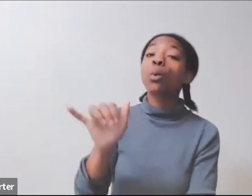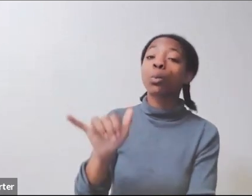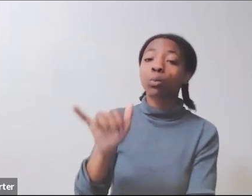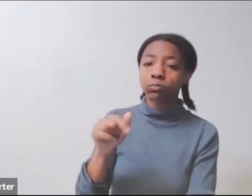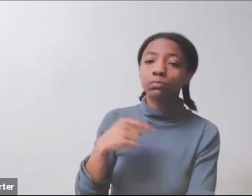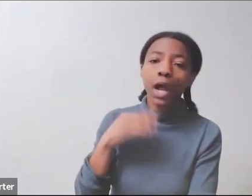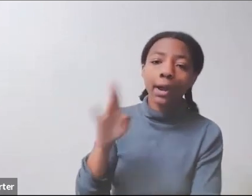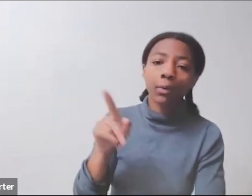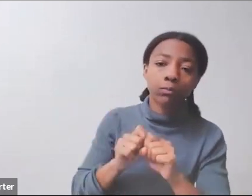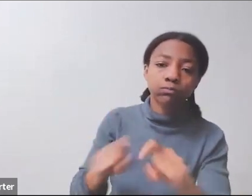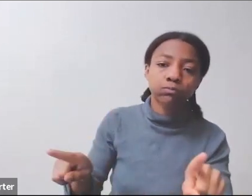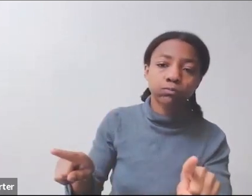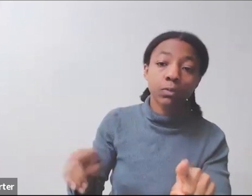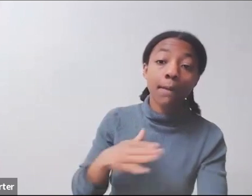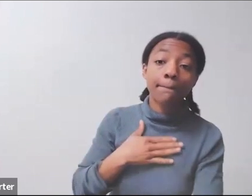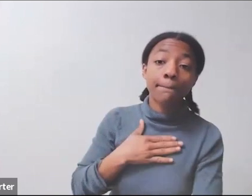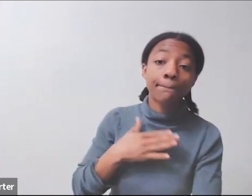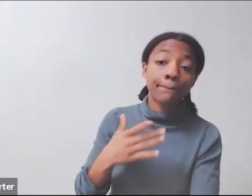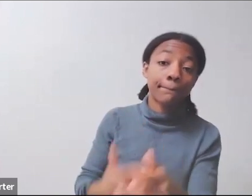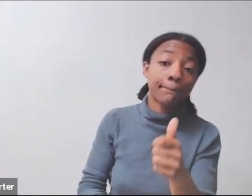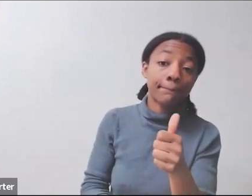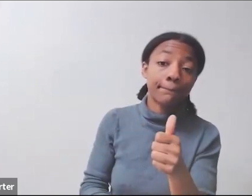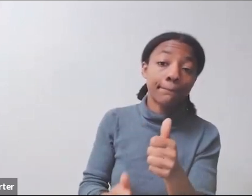It includes that new science fellowship as well.